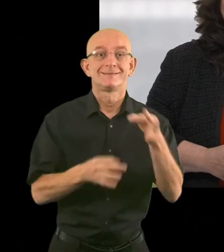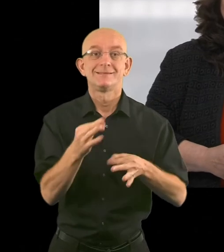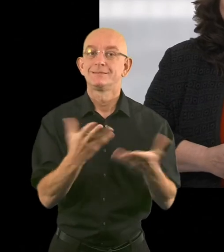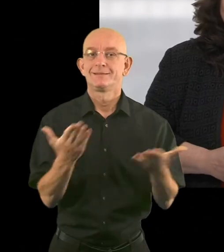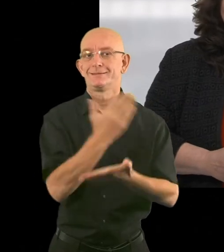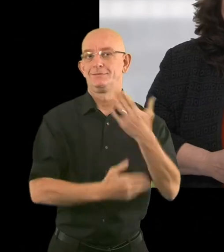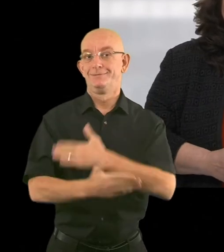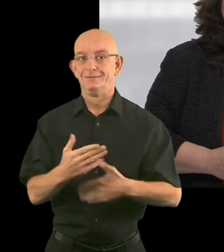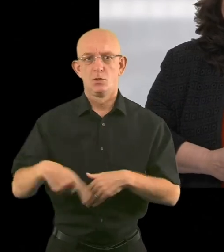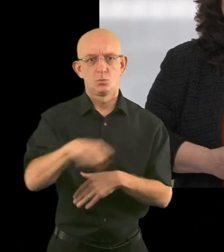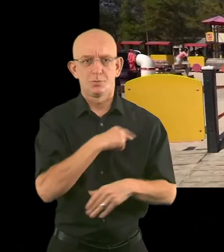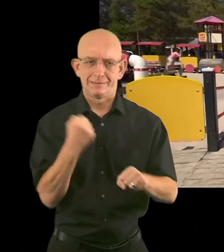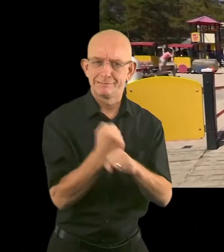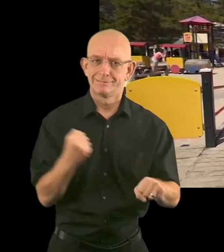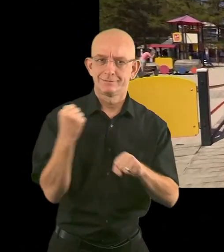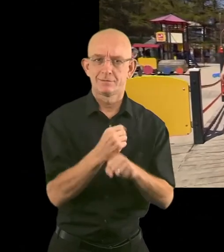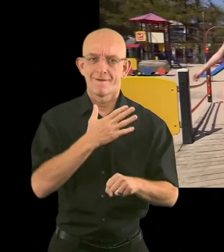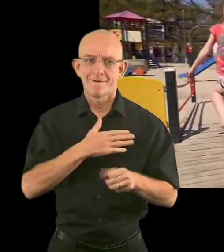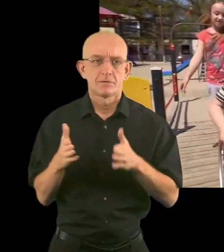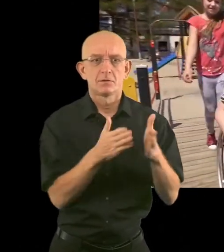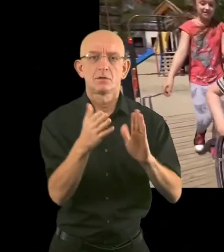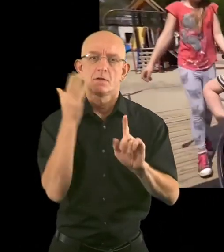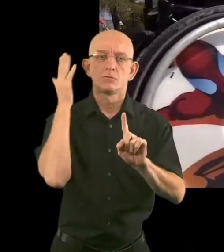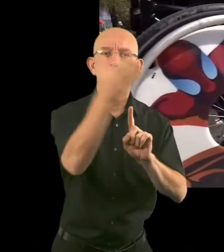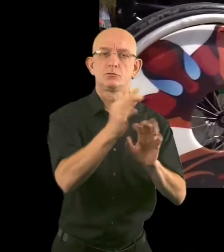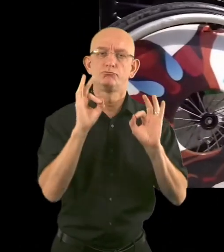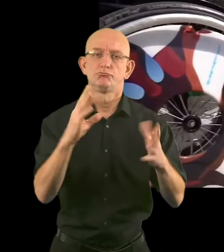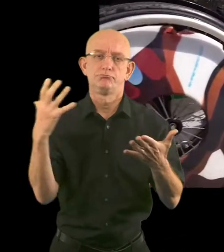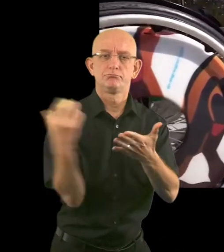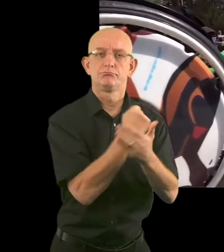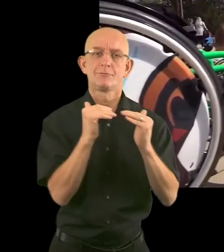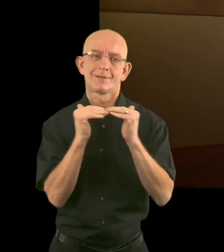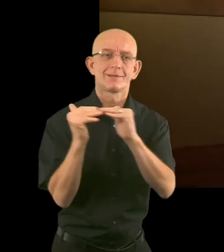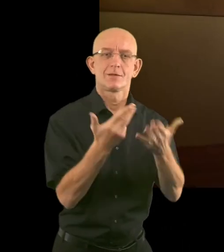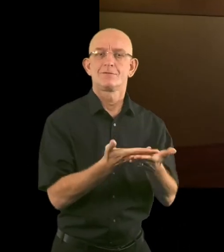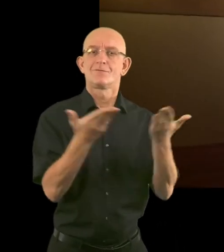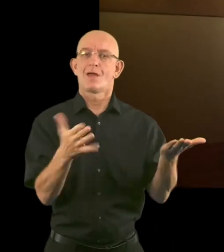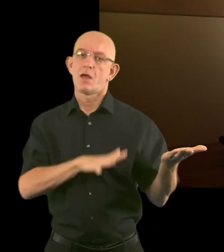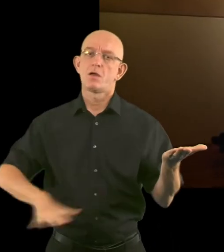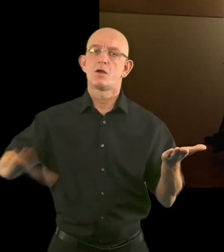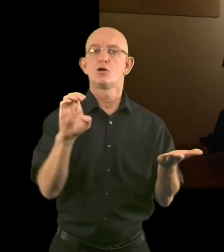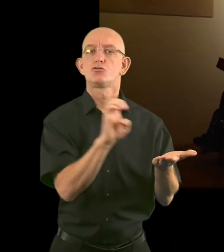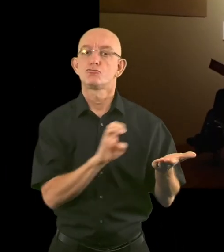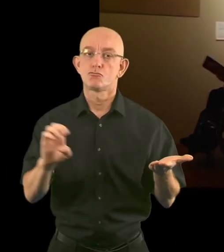We are working hard to shape the future and to achieve a more equal and fair Europe.